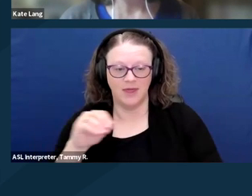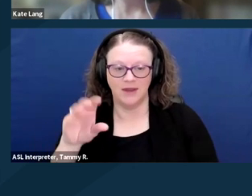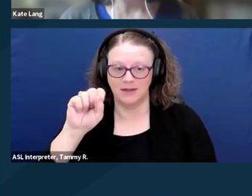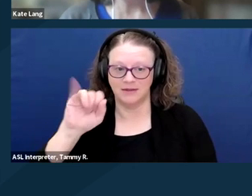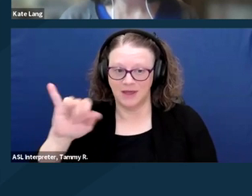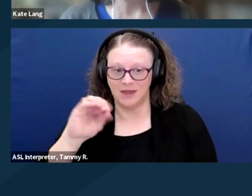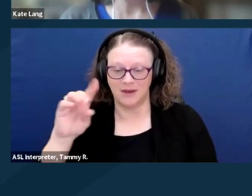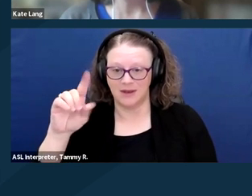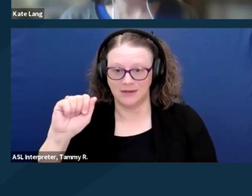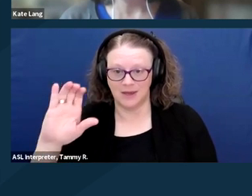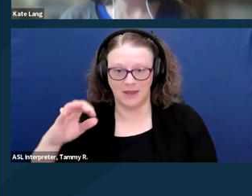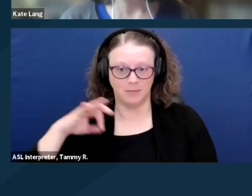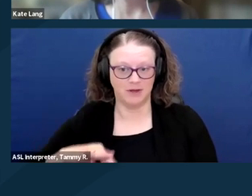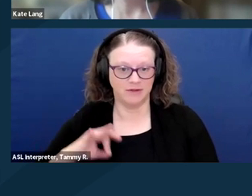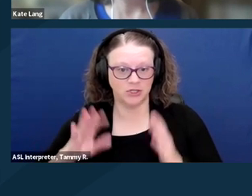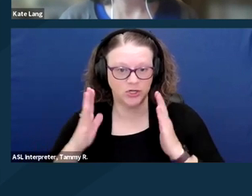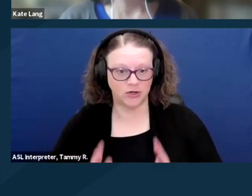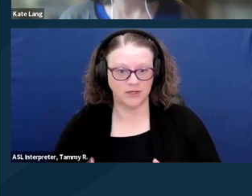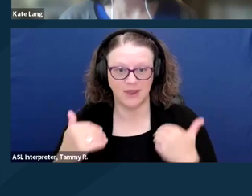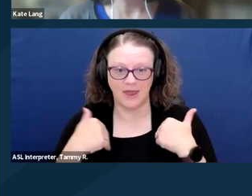of all SSA beneficiary groups.